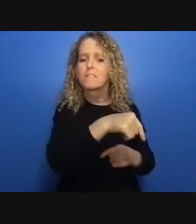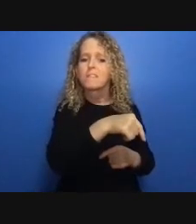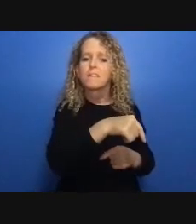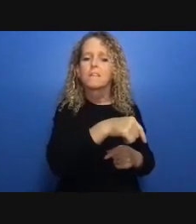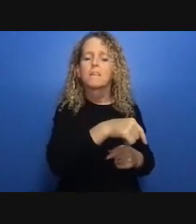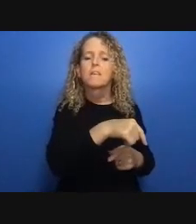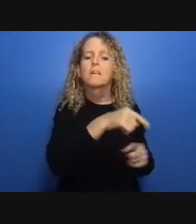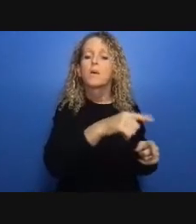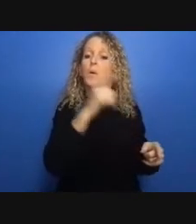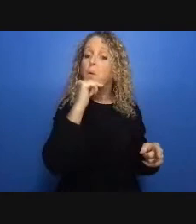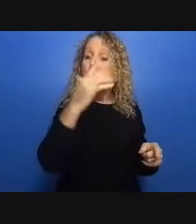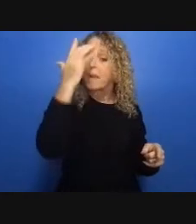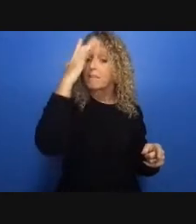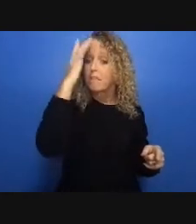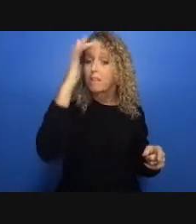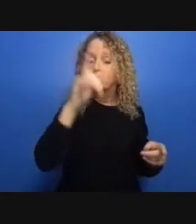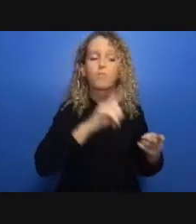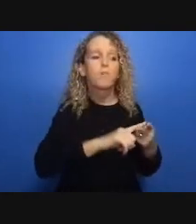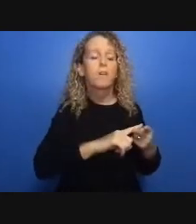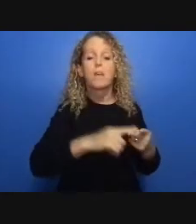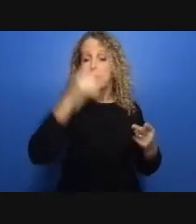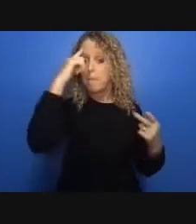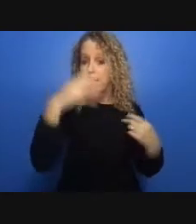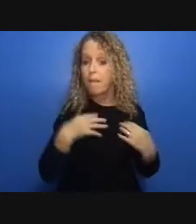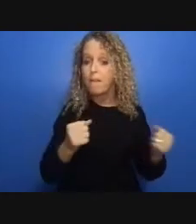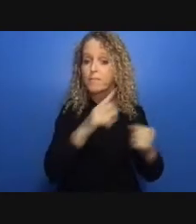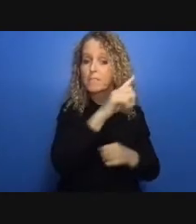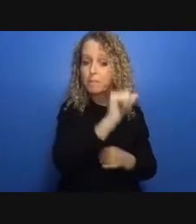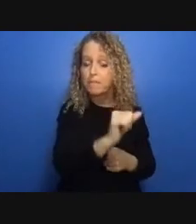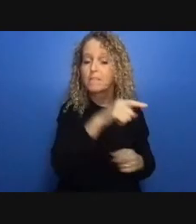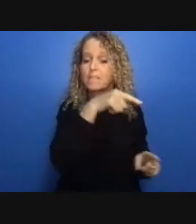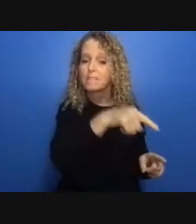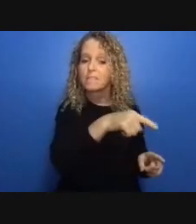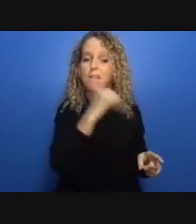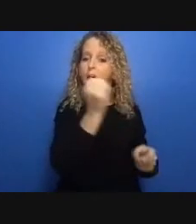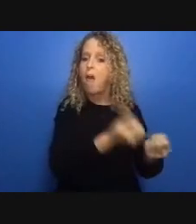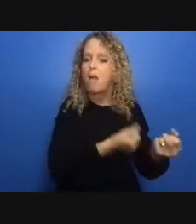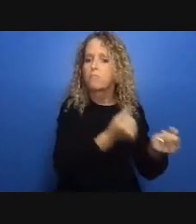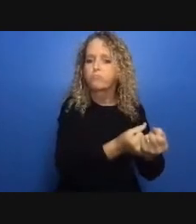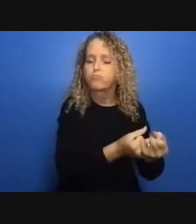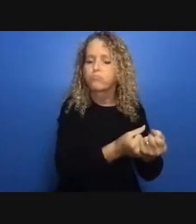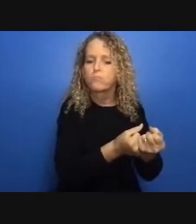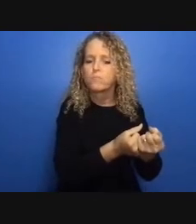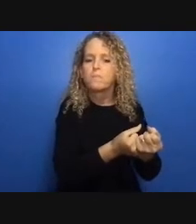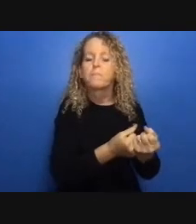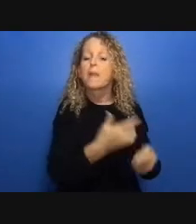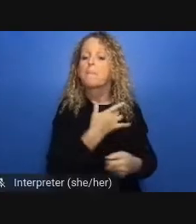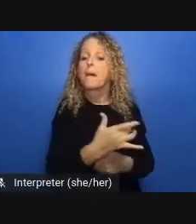ashley avery coverdale's executive director stated that the initiative in total cost 11